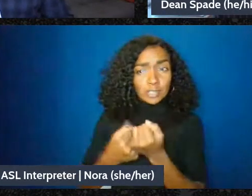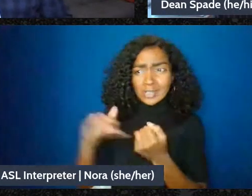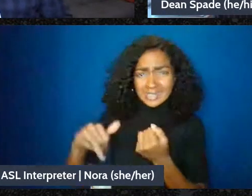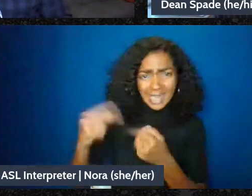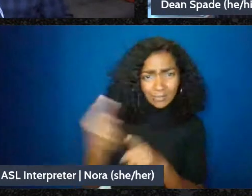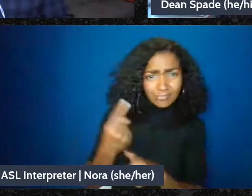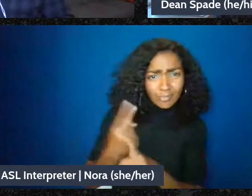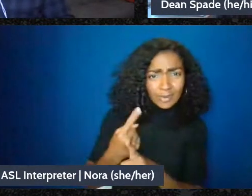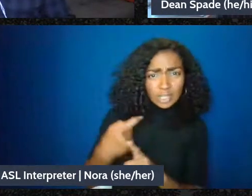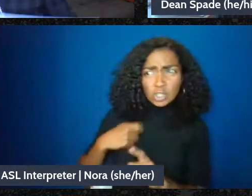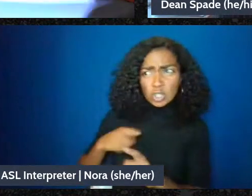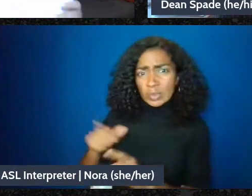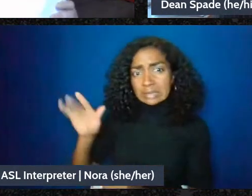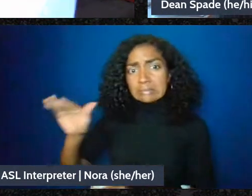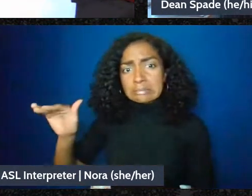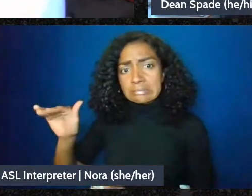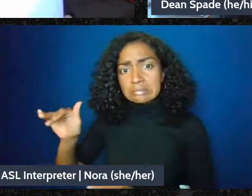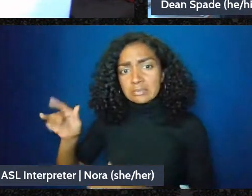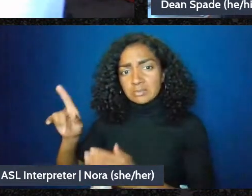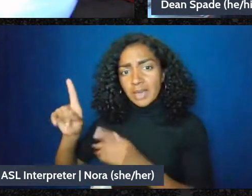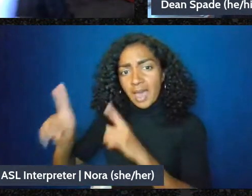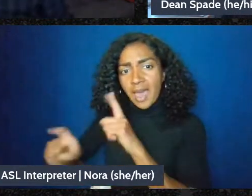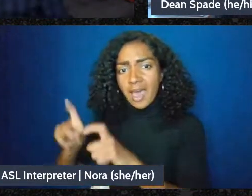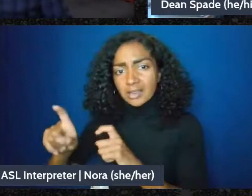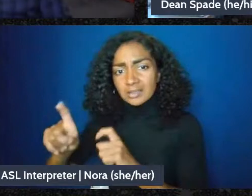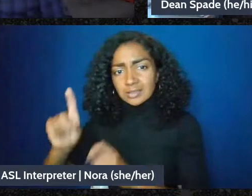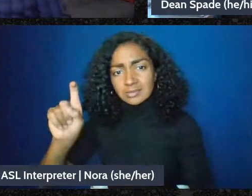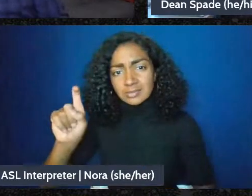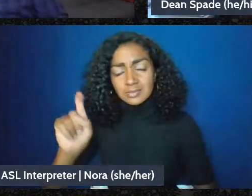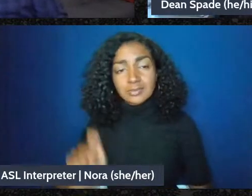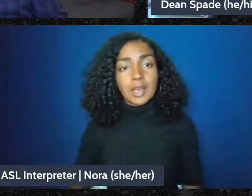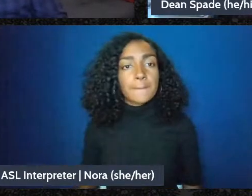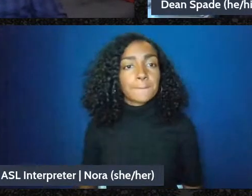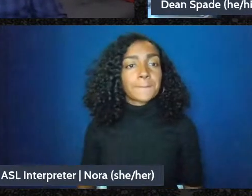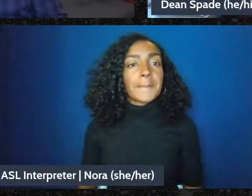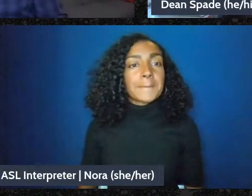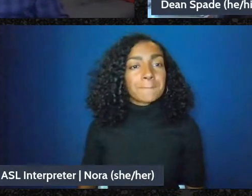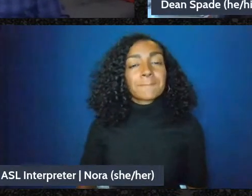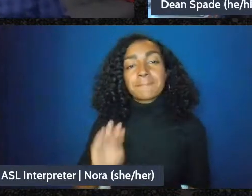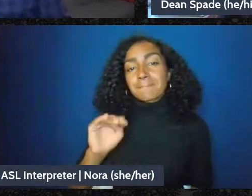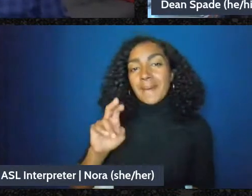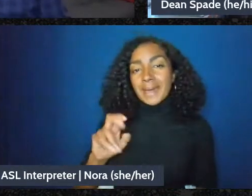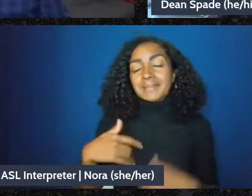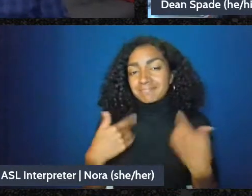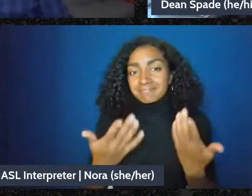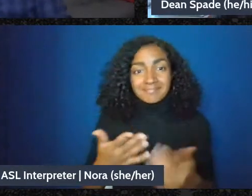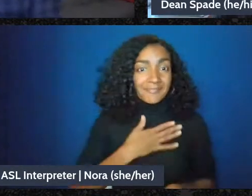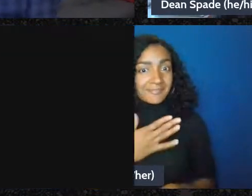Well I’m happy to answer Robert do you want to do you want to take a first crack at some of